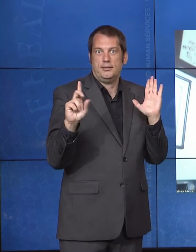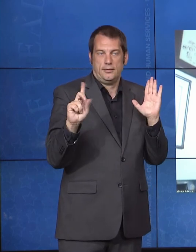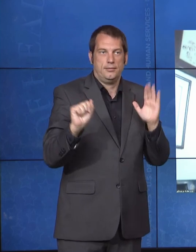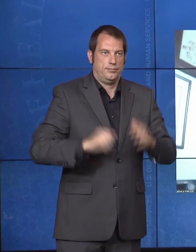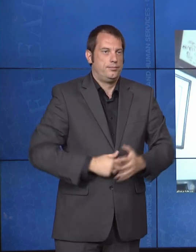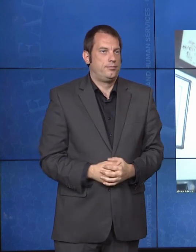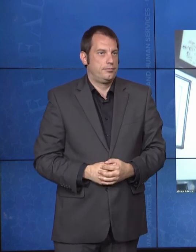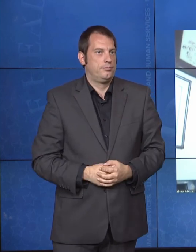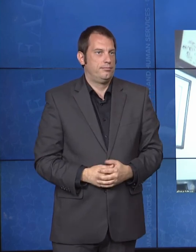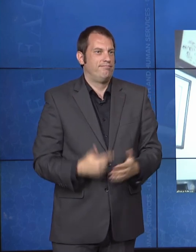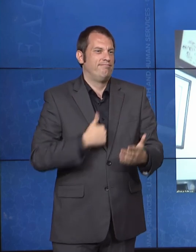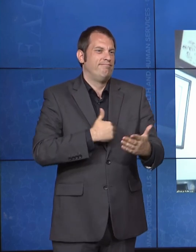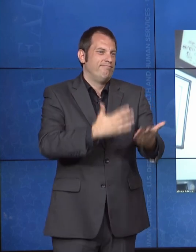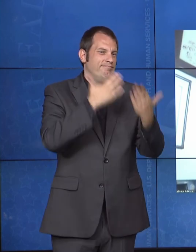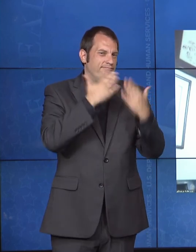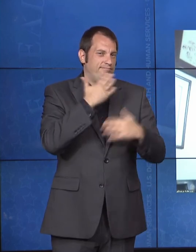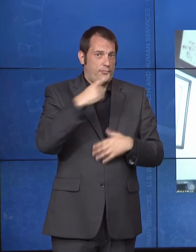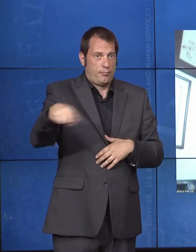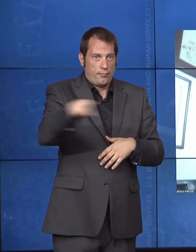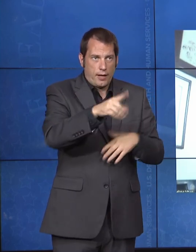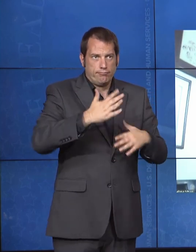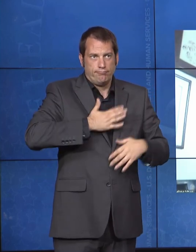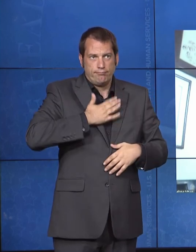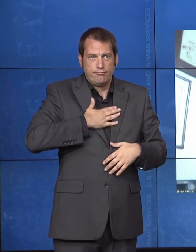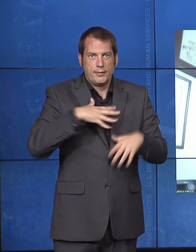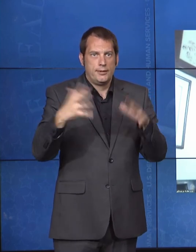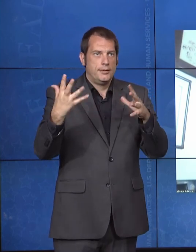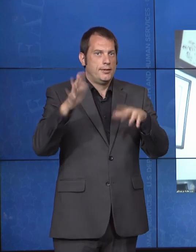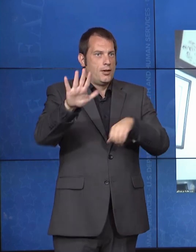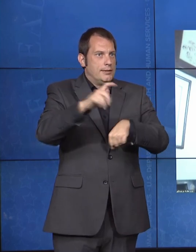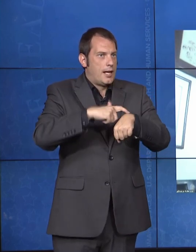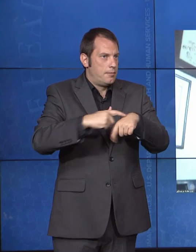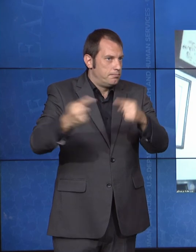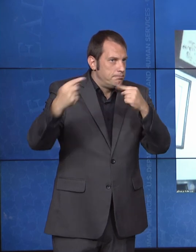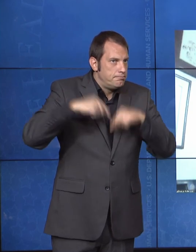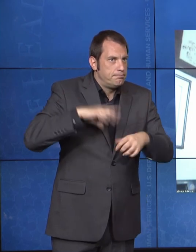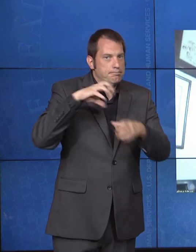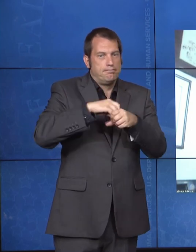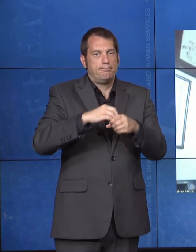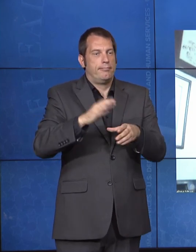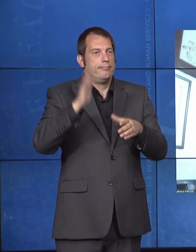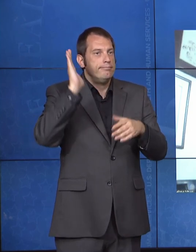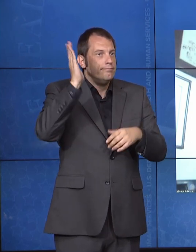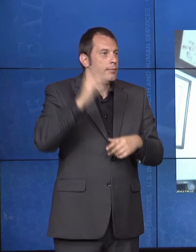celebration. Again, thanks to the panelists. Julie, great job emceeing. You rock. And thanks